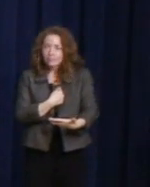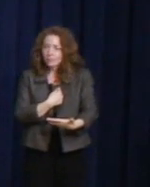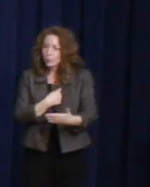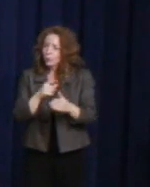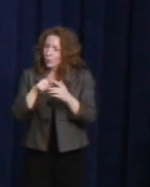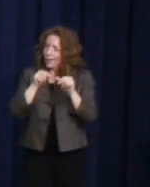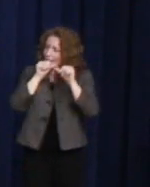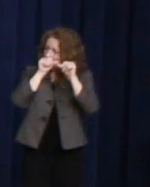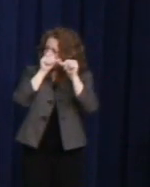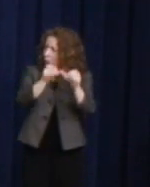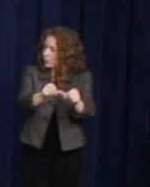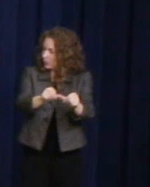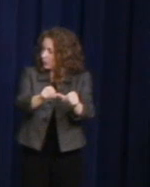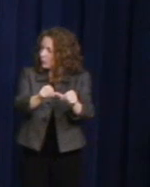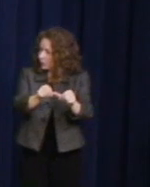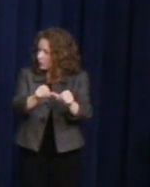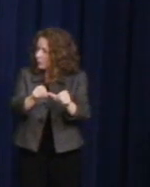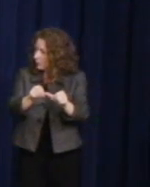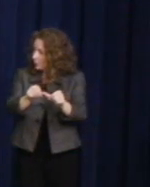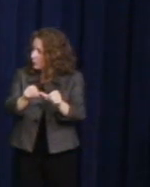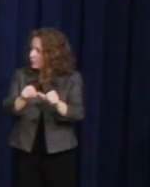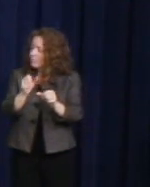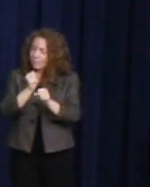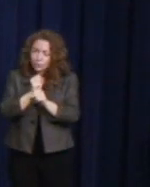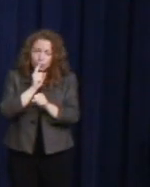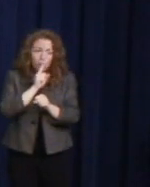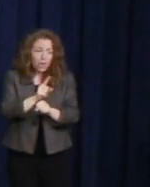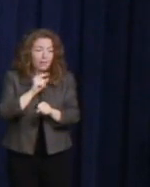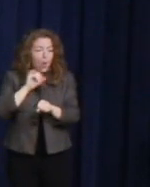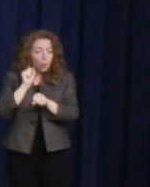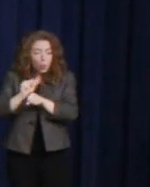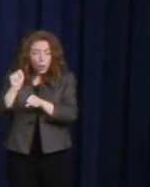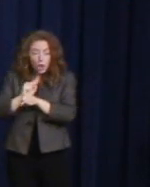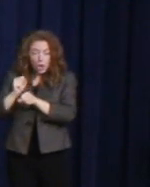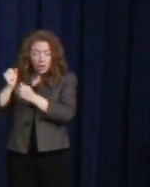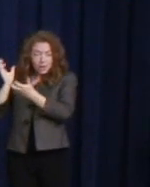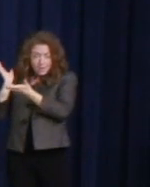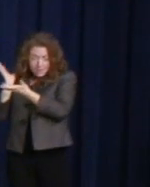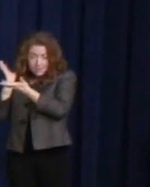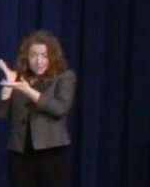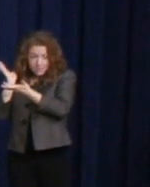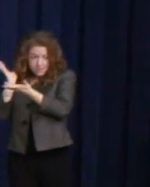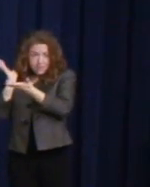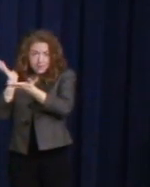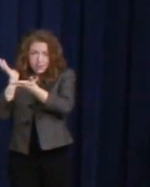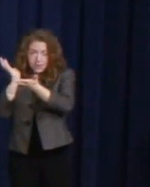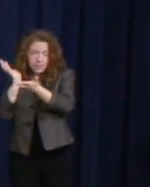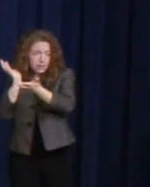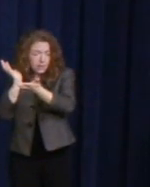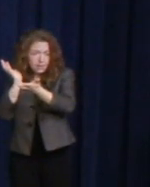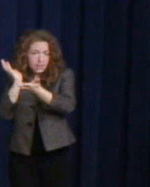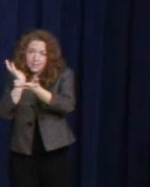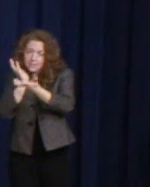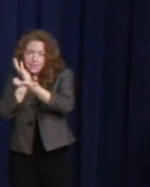of ensuring that we continue on the work that so many people have sacrificed for people like myself